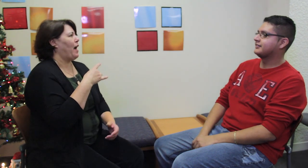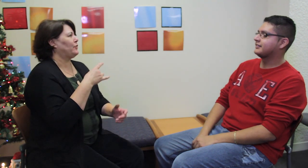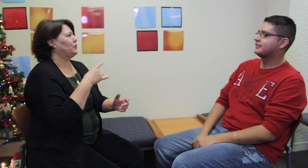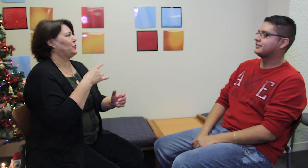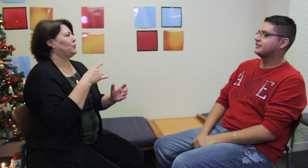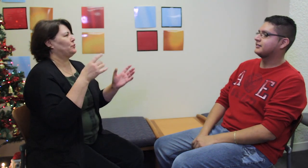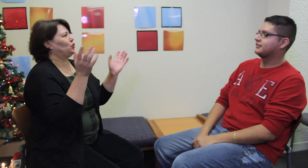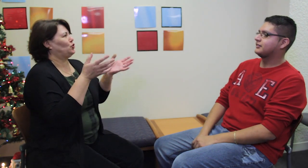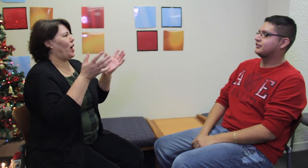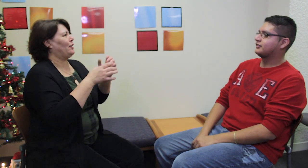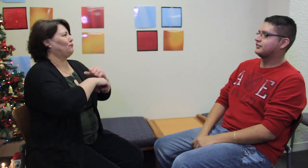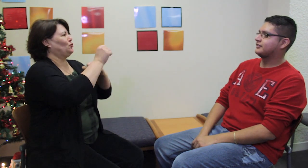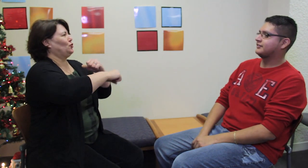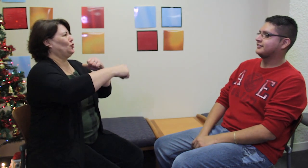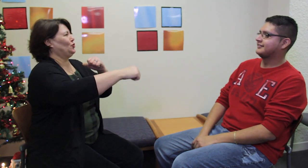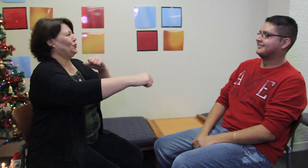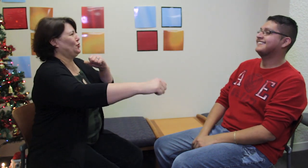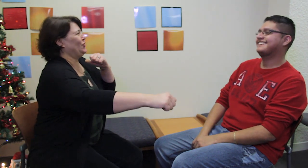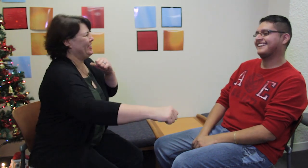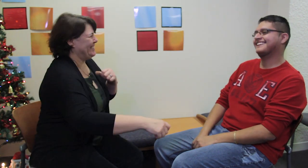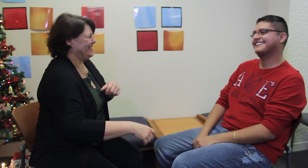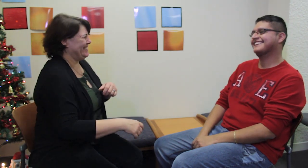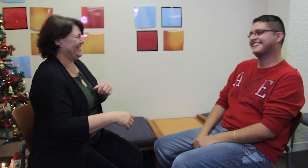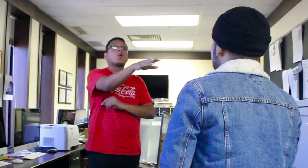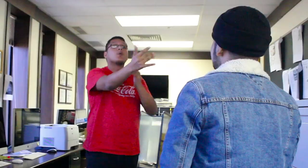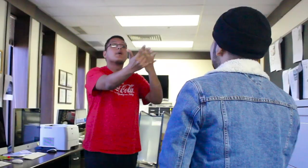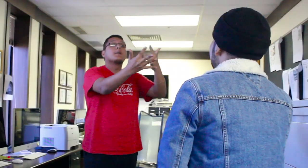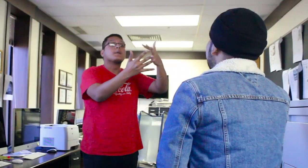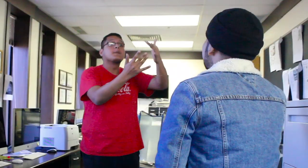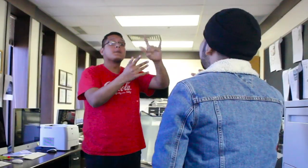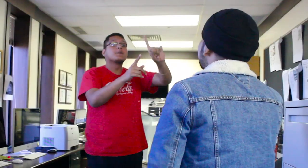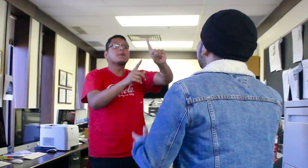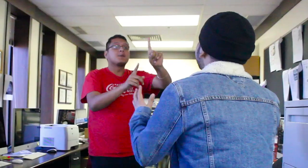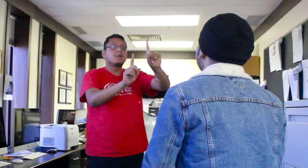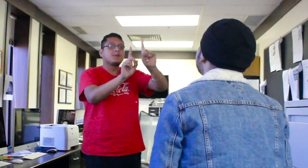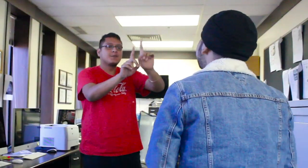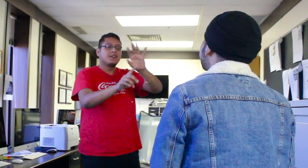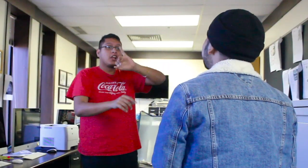They like to chat and chat and it goes on and on... You start to say goodbye and then